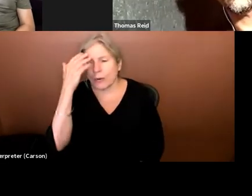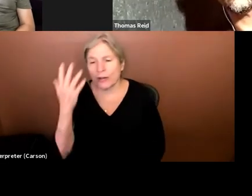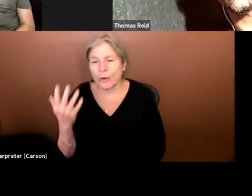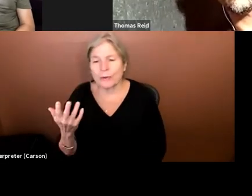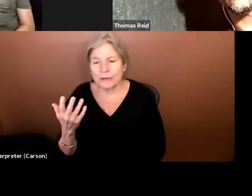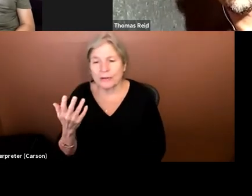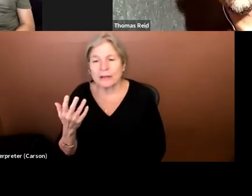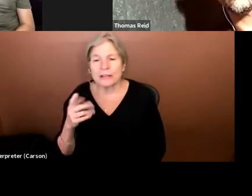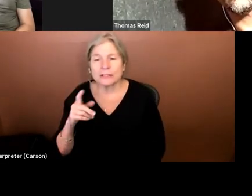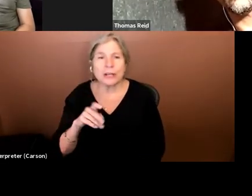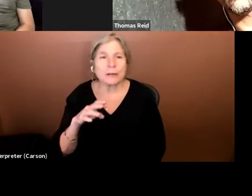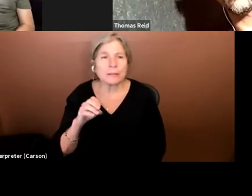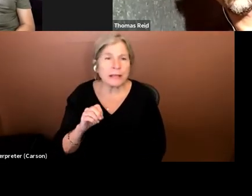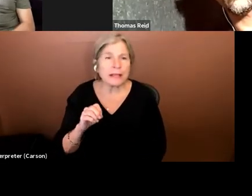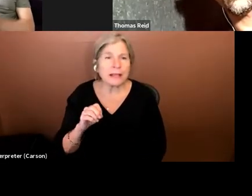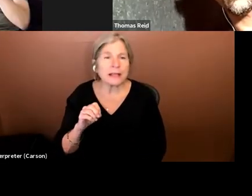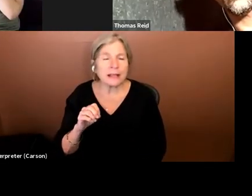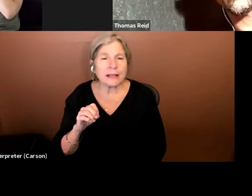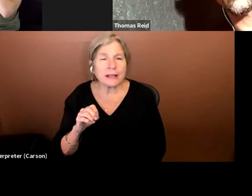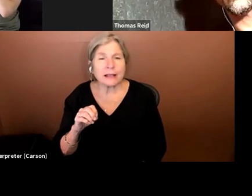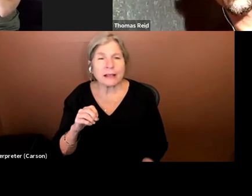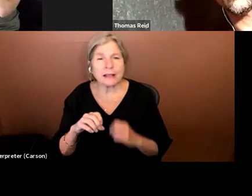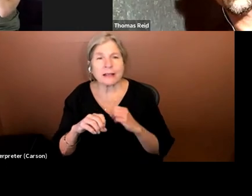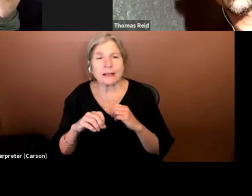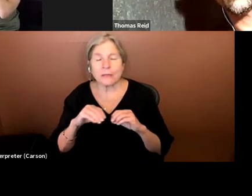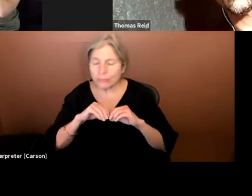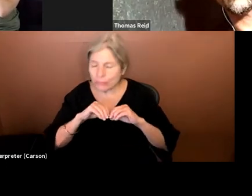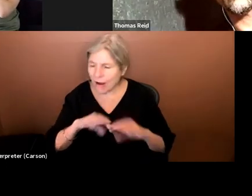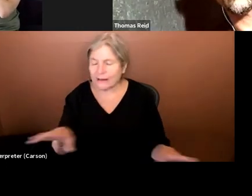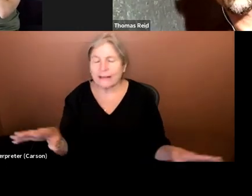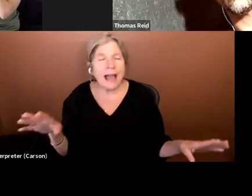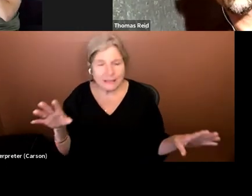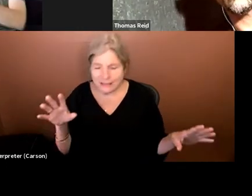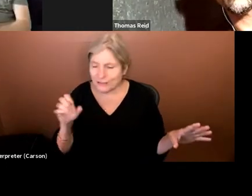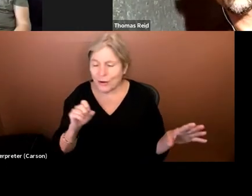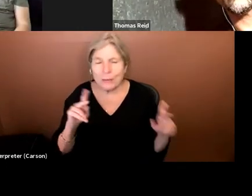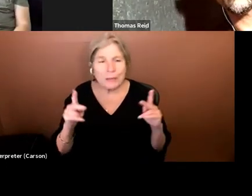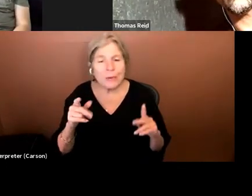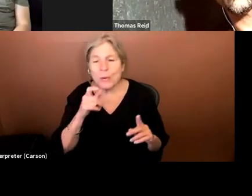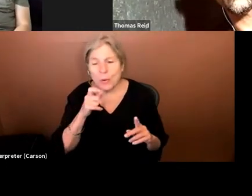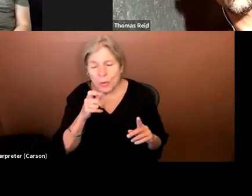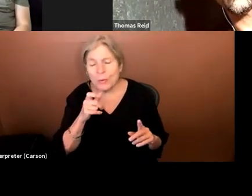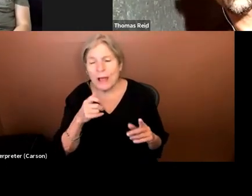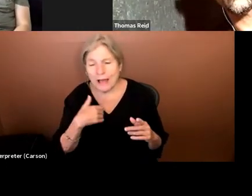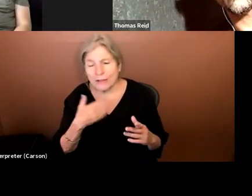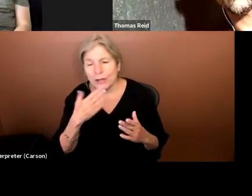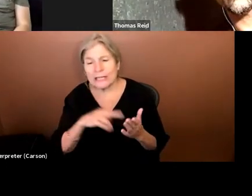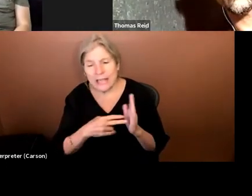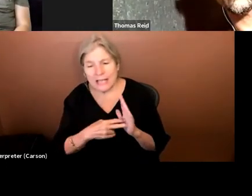Should be broadcast liberal l ly so that people who are well intentioned can create